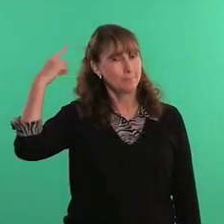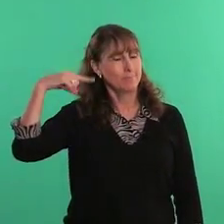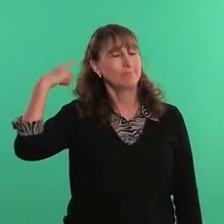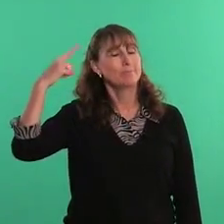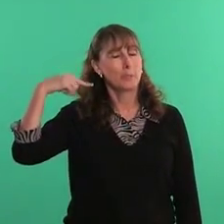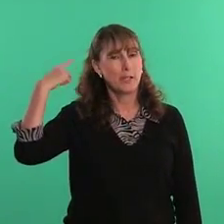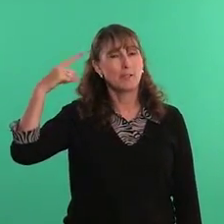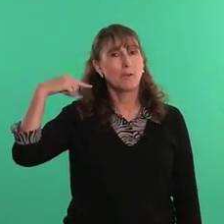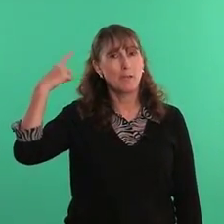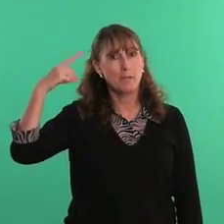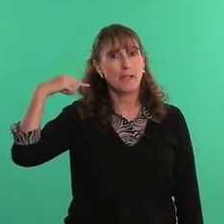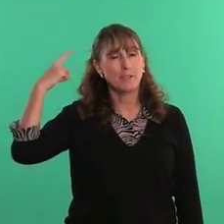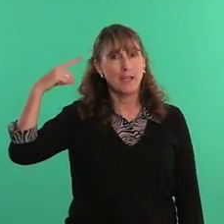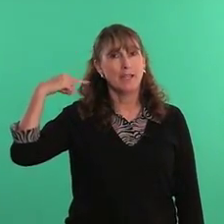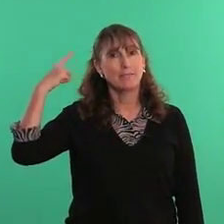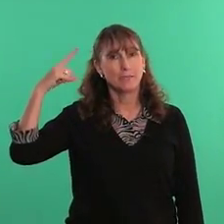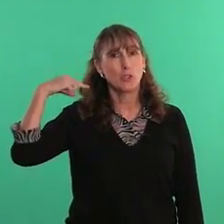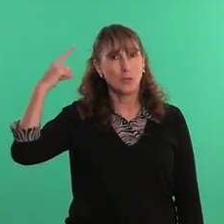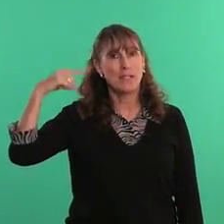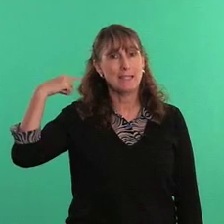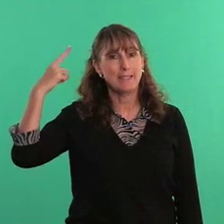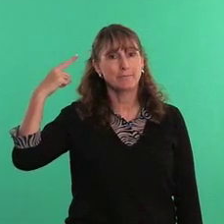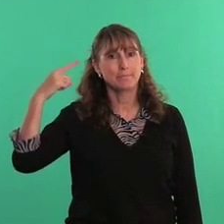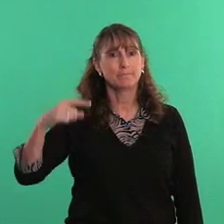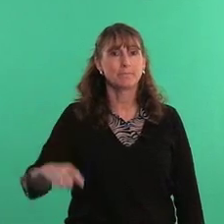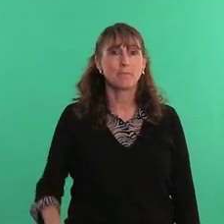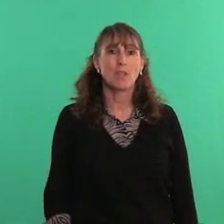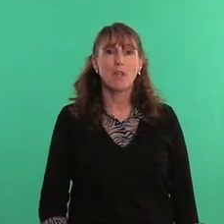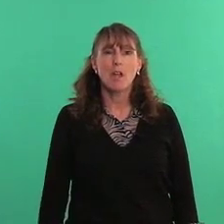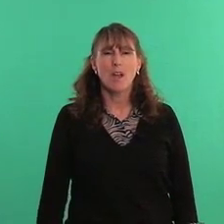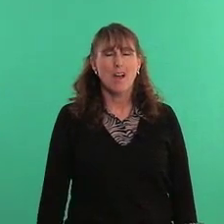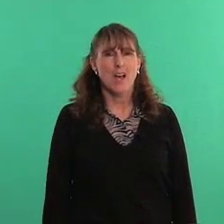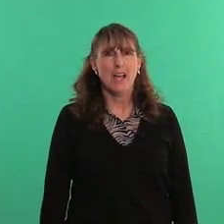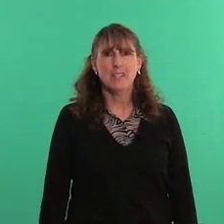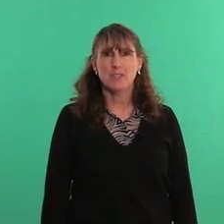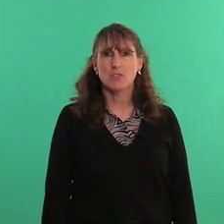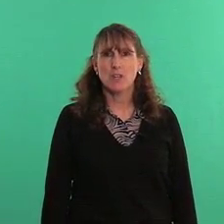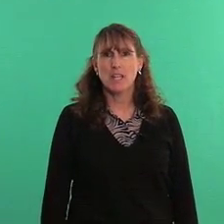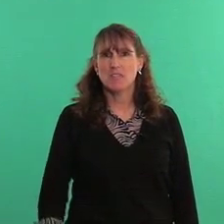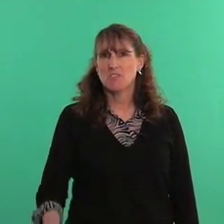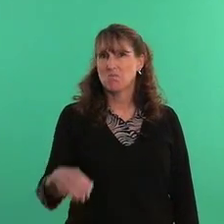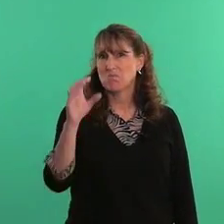bringing it around by your head - crazy odd, strange